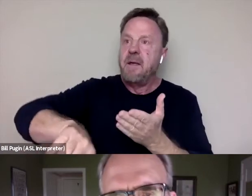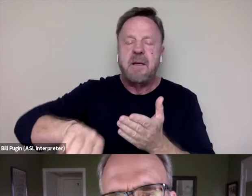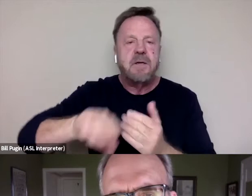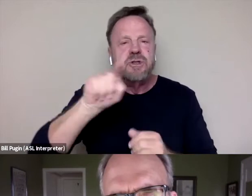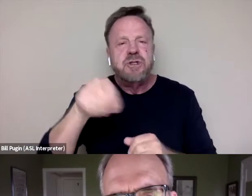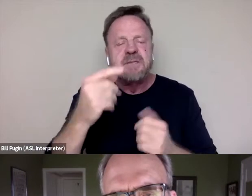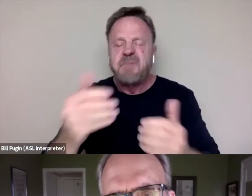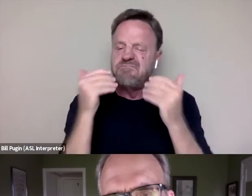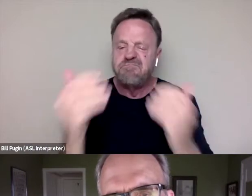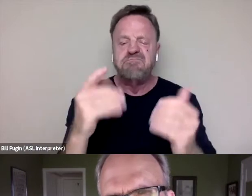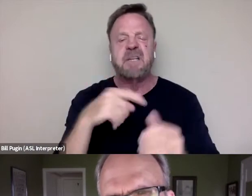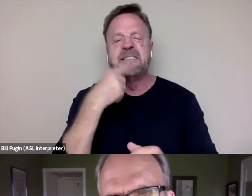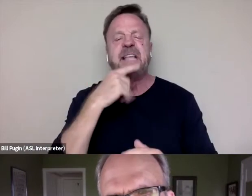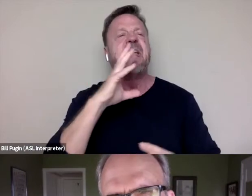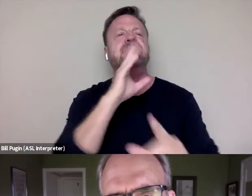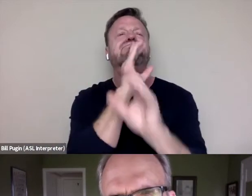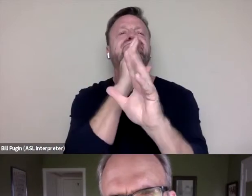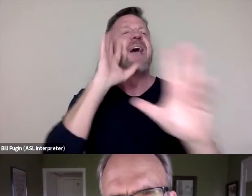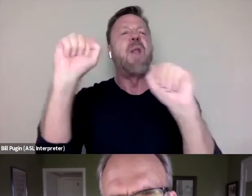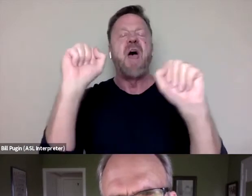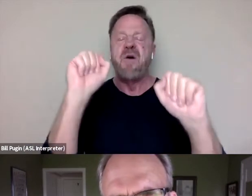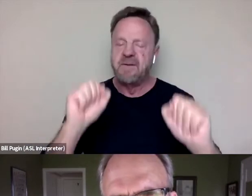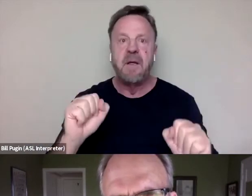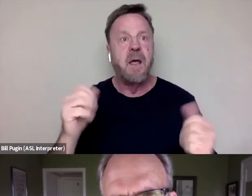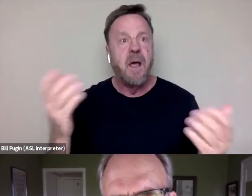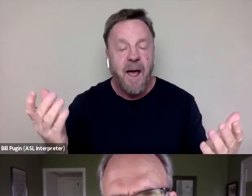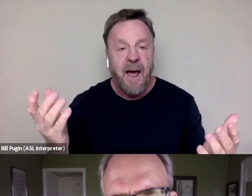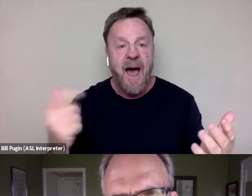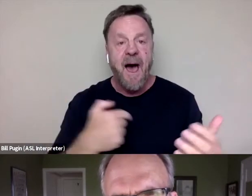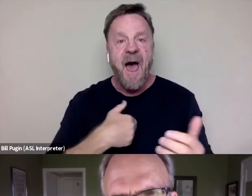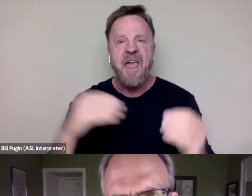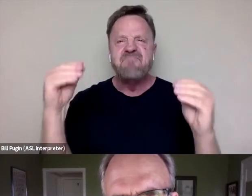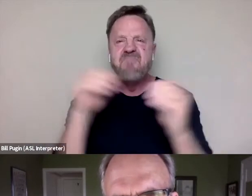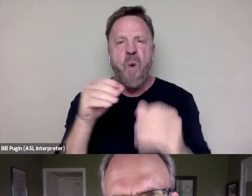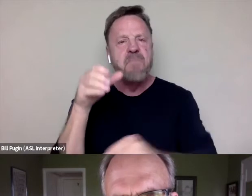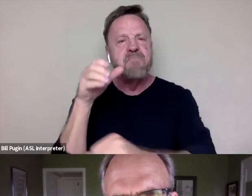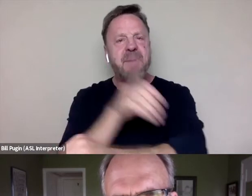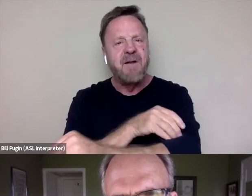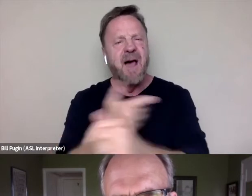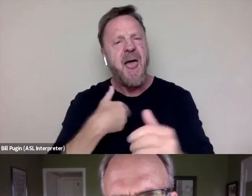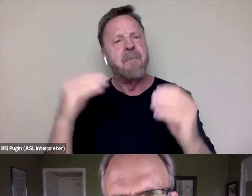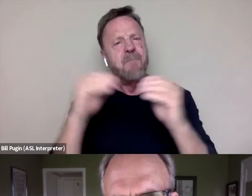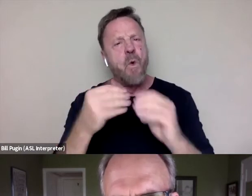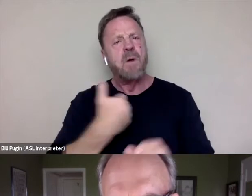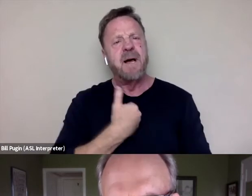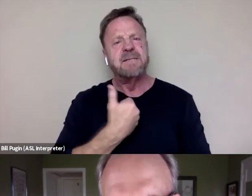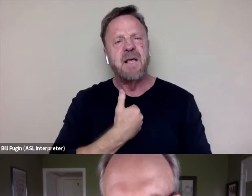and saying it out loud, in some ways, I'm more powerful, I'm more myself than I ever was